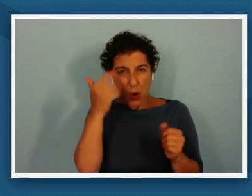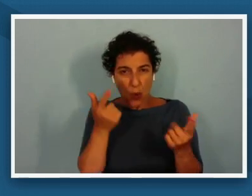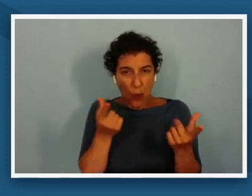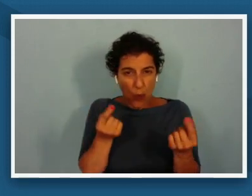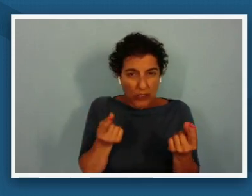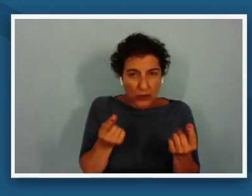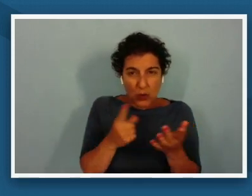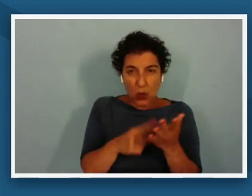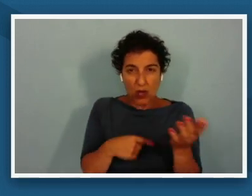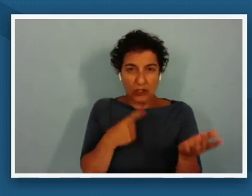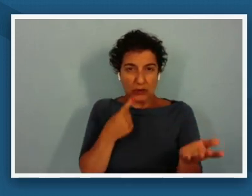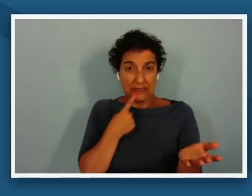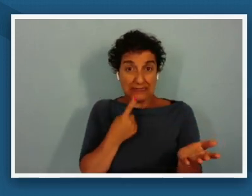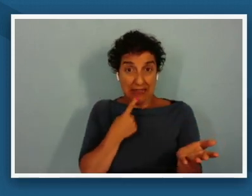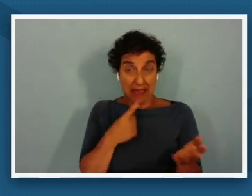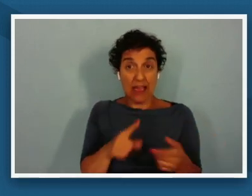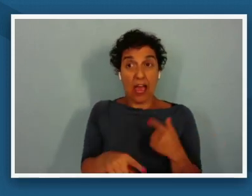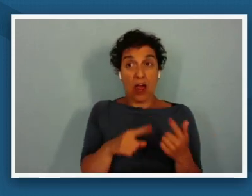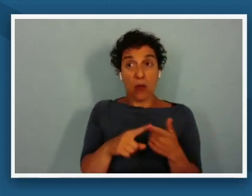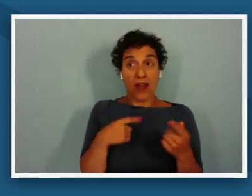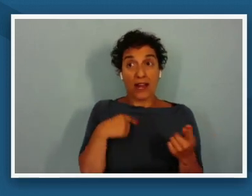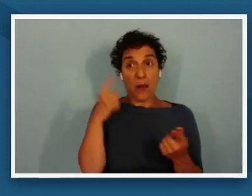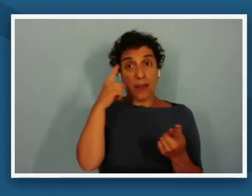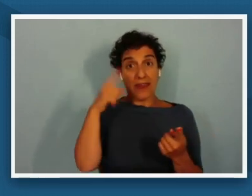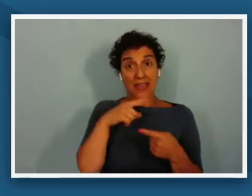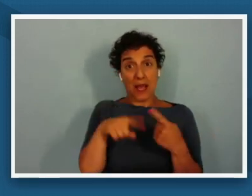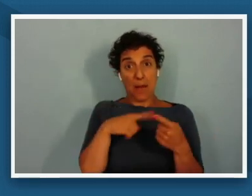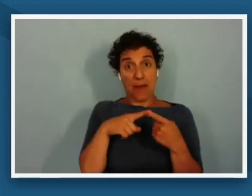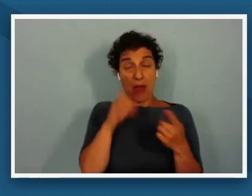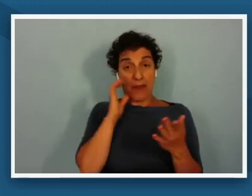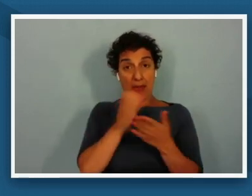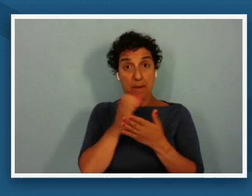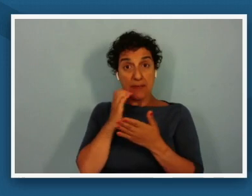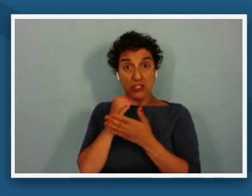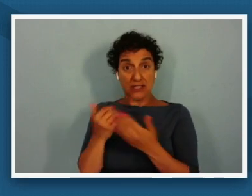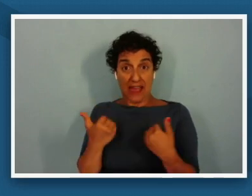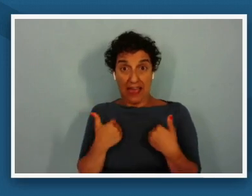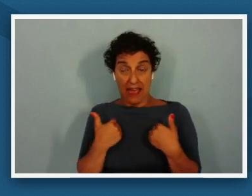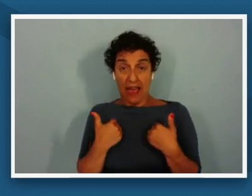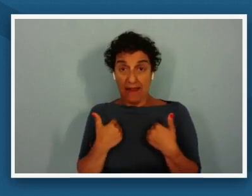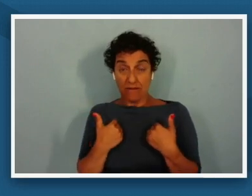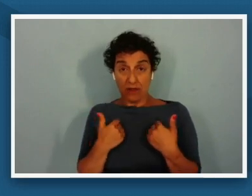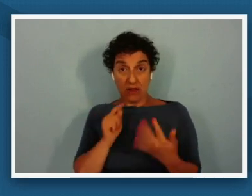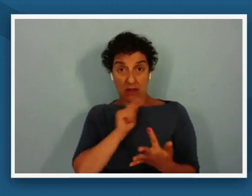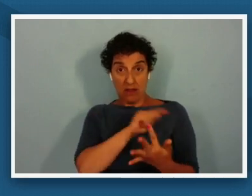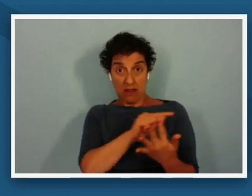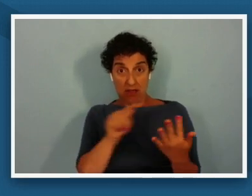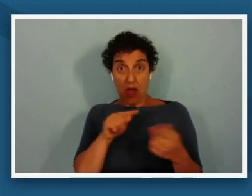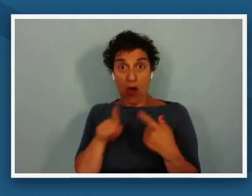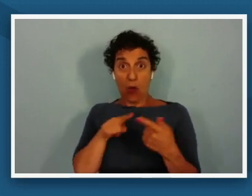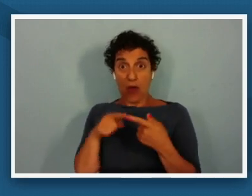and when i'm thinking about the images that i have at my fingertips when we're